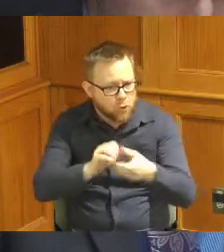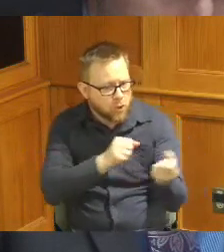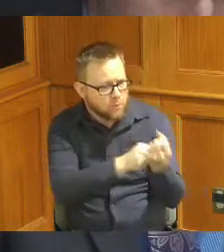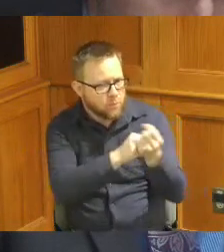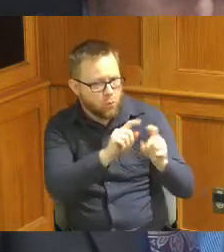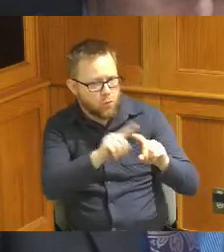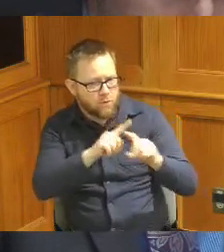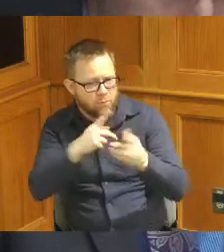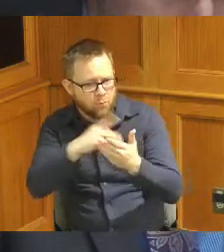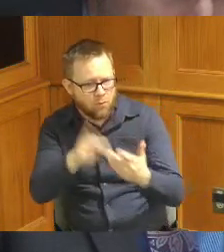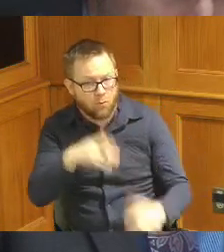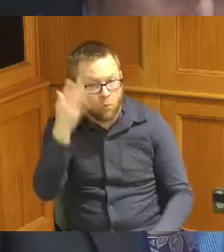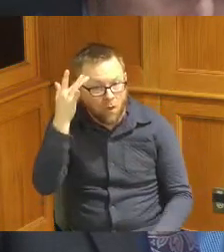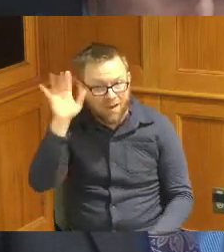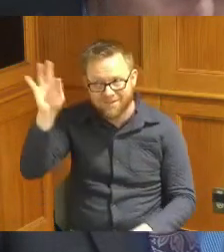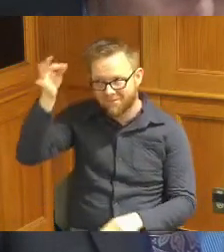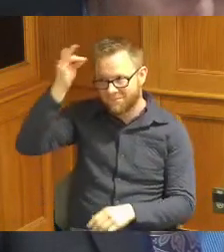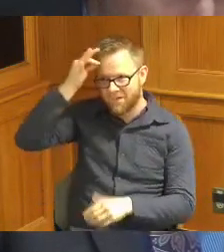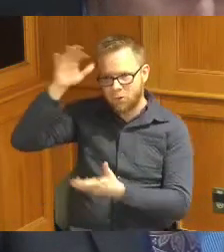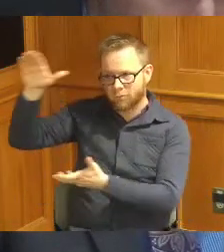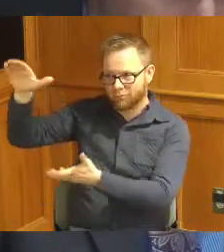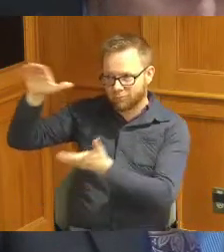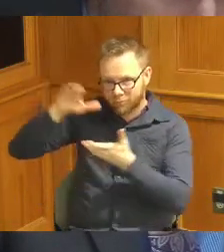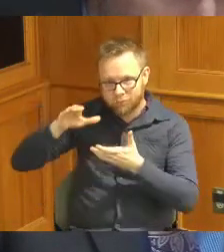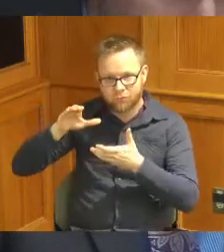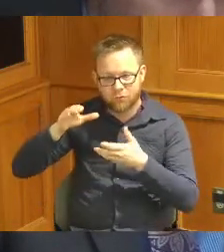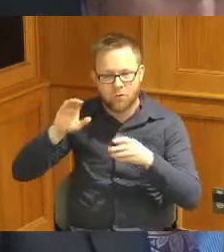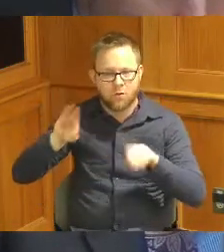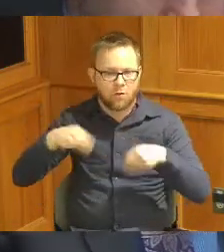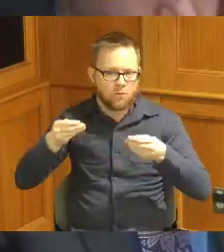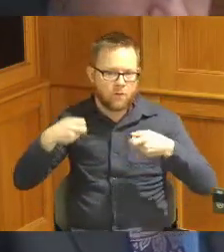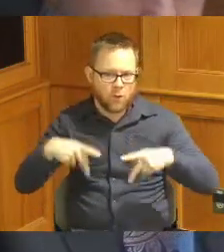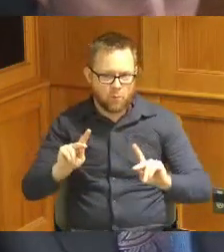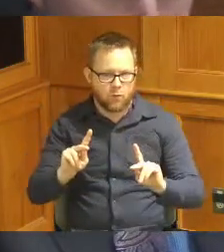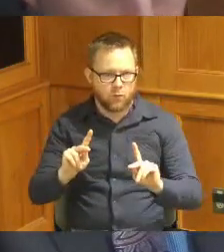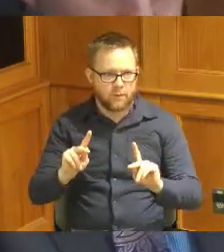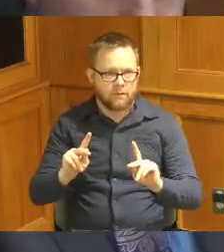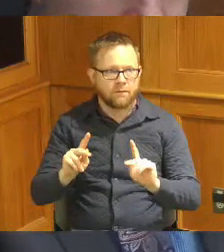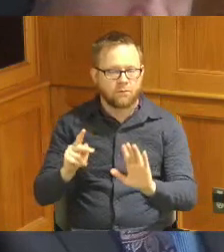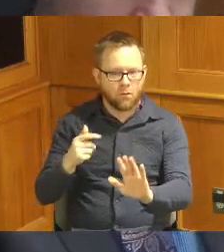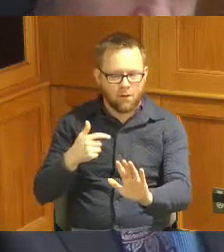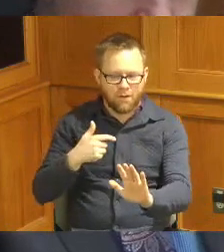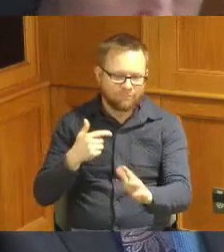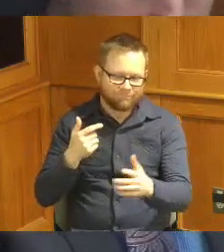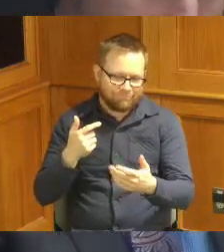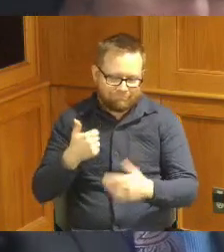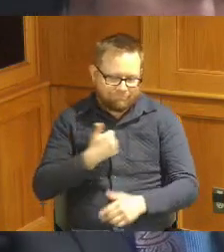because the federal government allowed us this opportunity to do so so I do I forget myself so